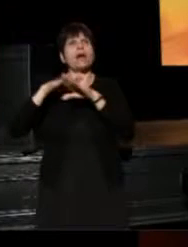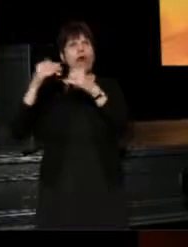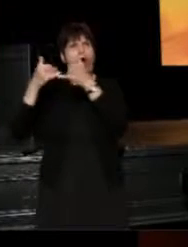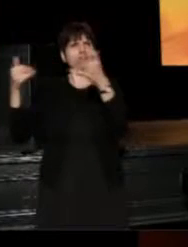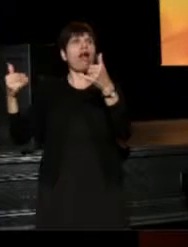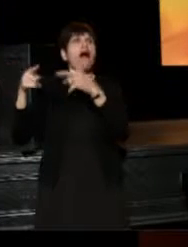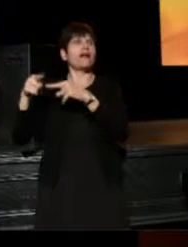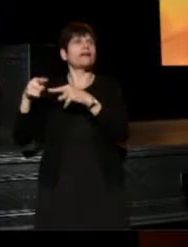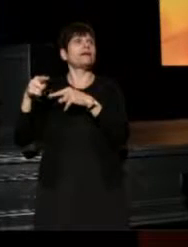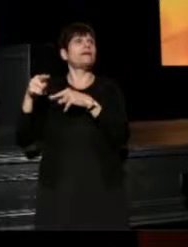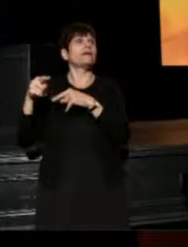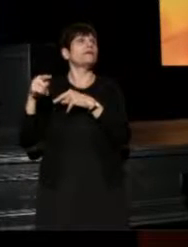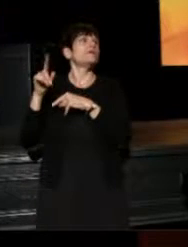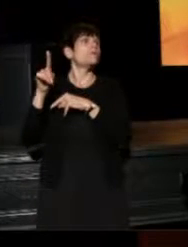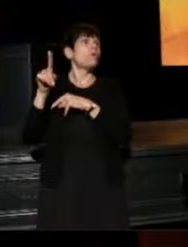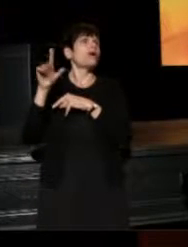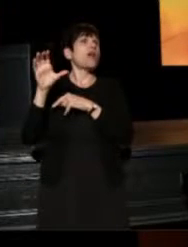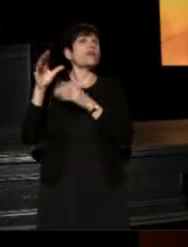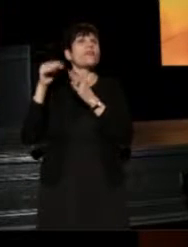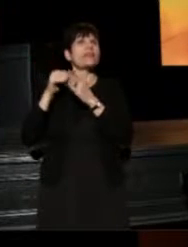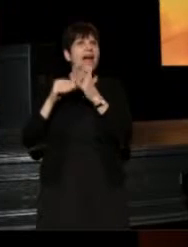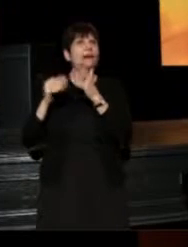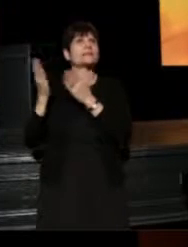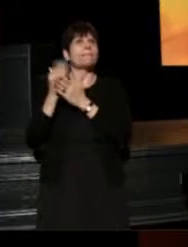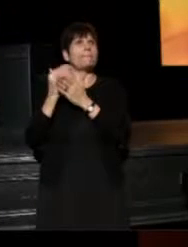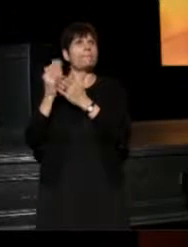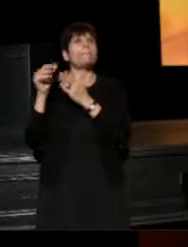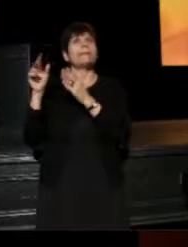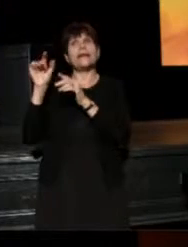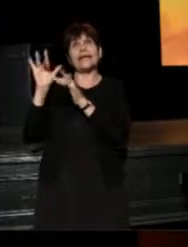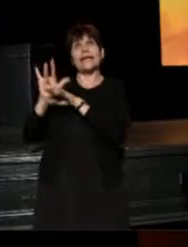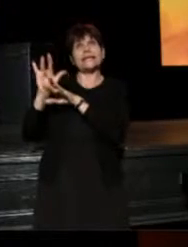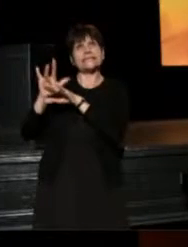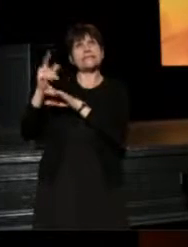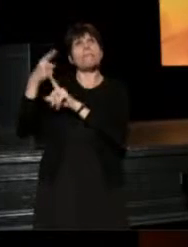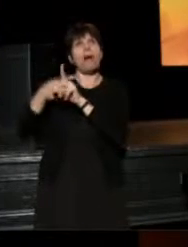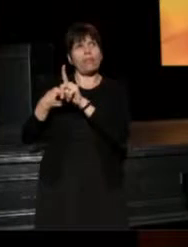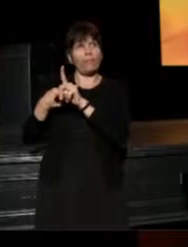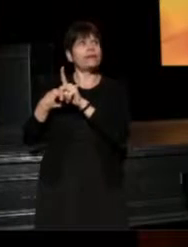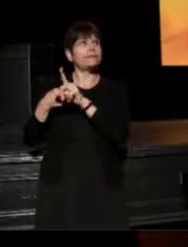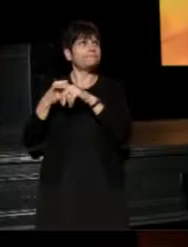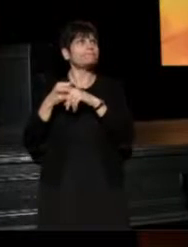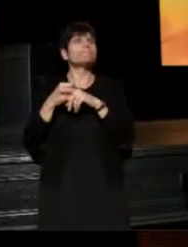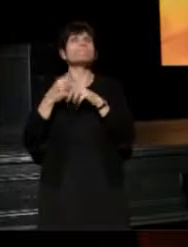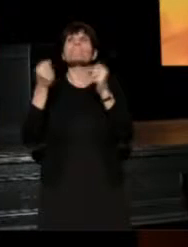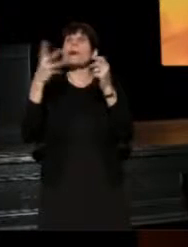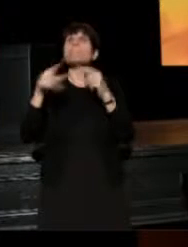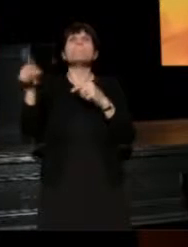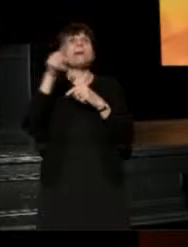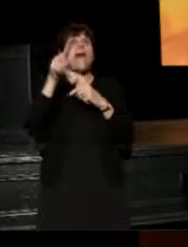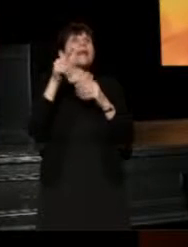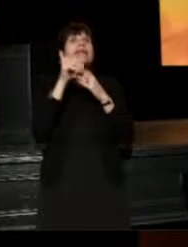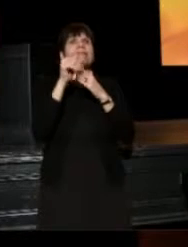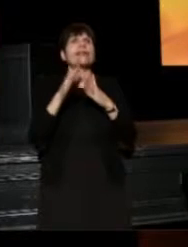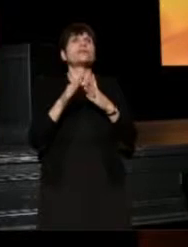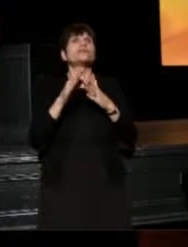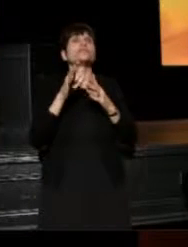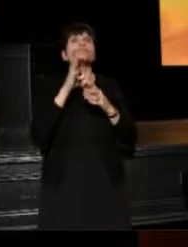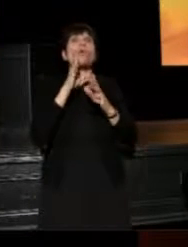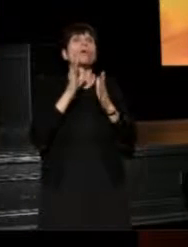garnering over 100,000 page views a month. Many leaders in the field have spoken movingly about the first time